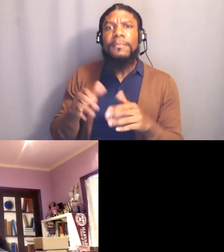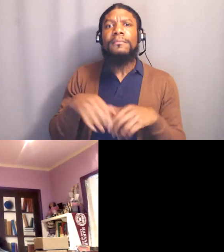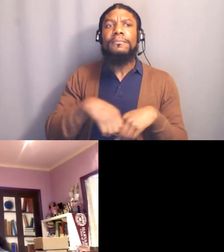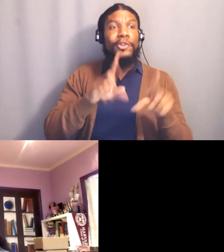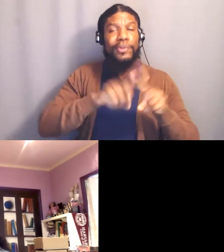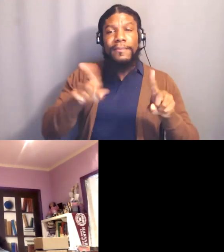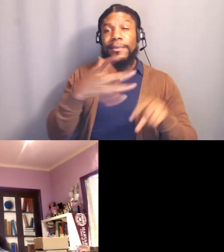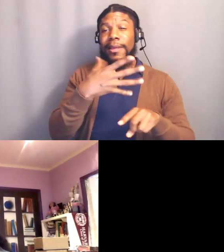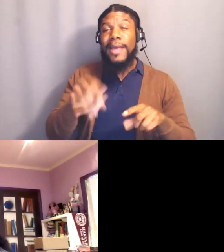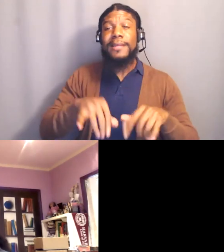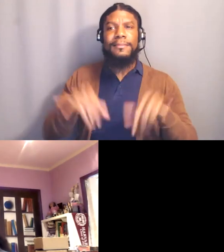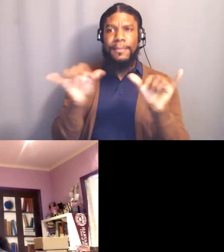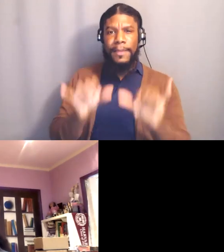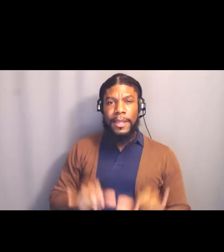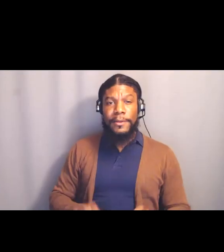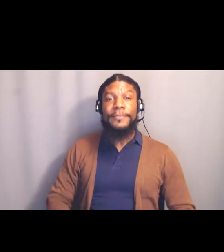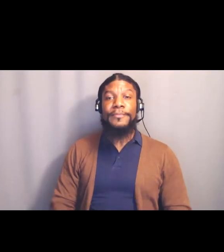Anyone else wanna share with us?